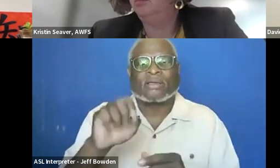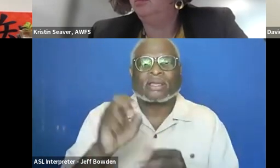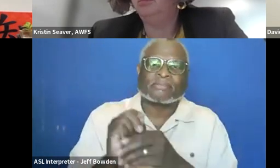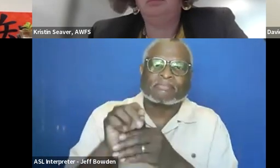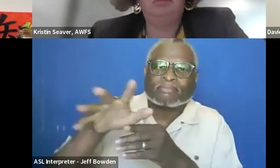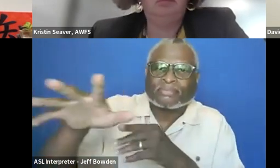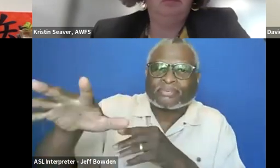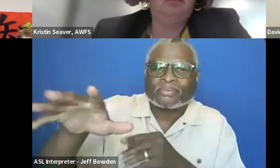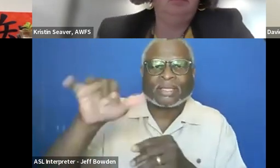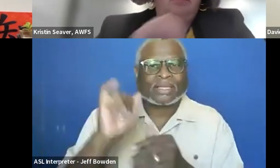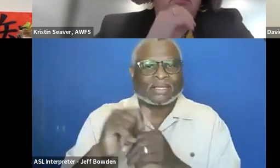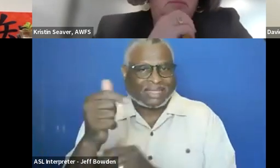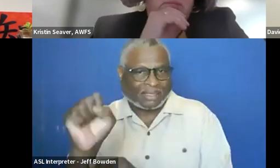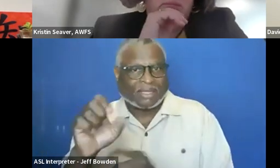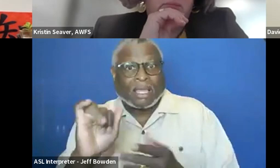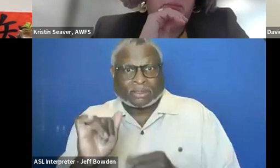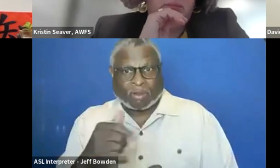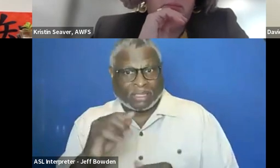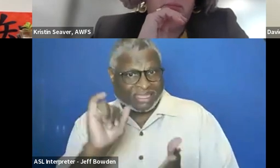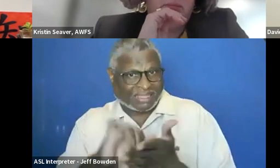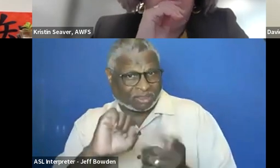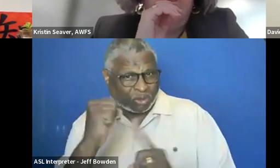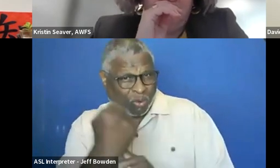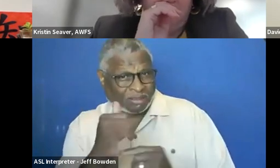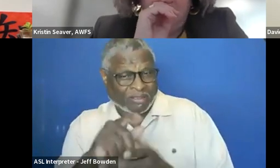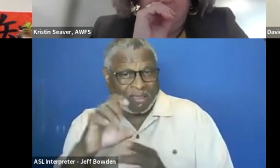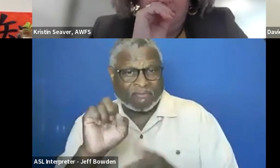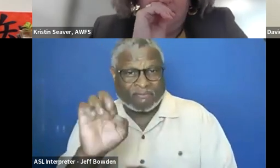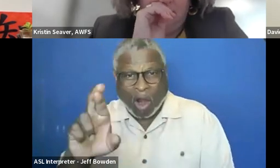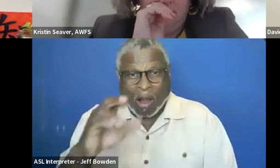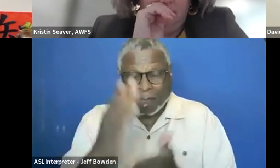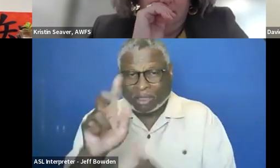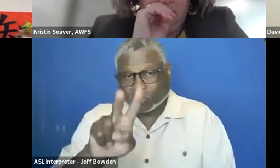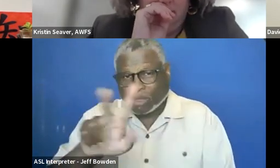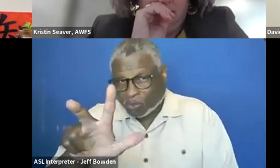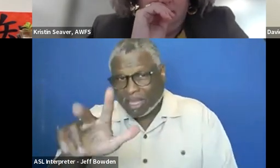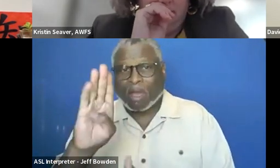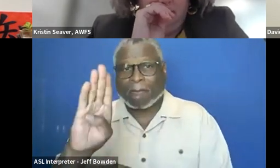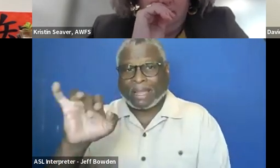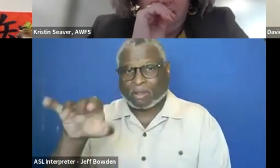And in this case, the FAR part 23 clauses for biobased were omitted